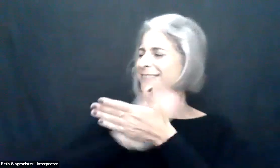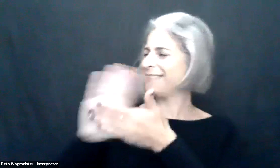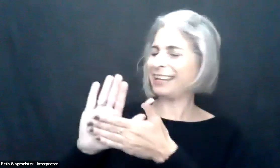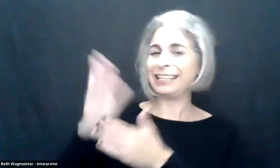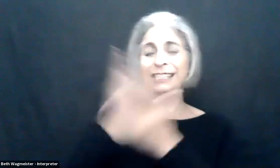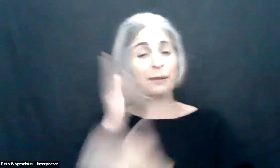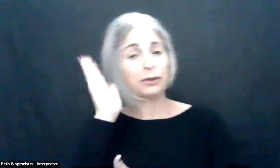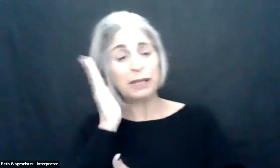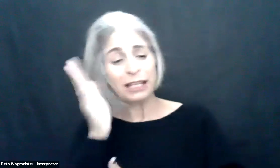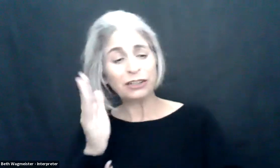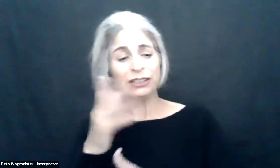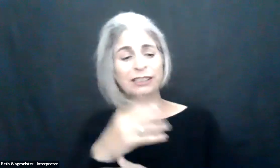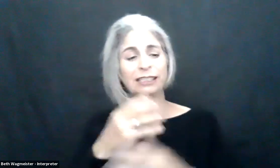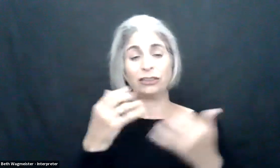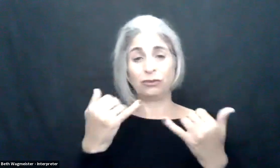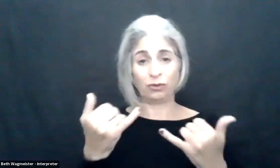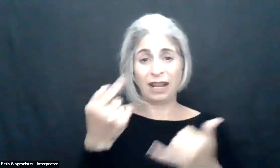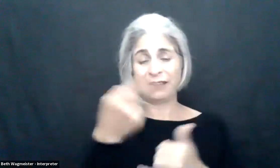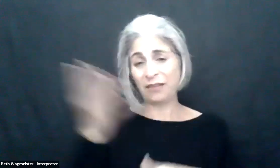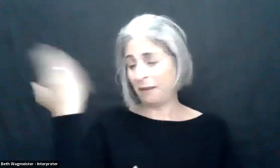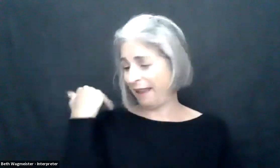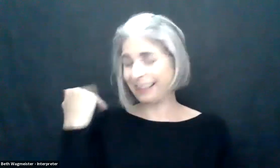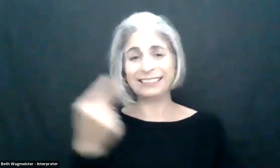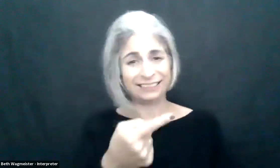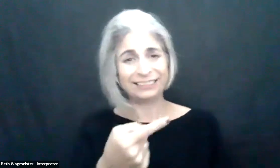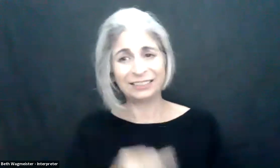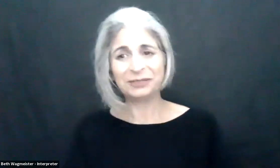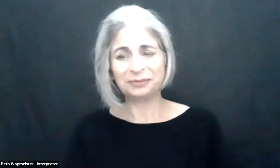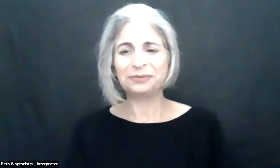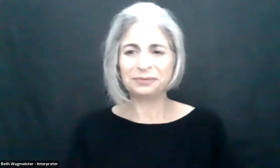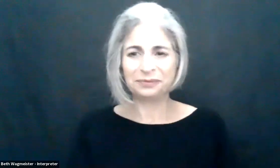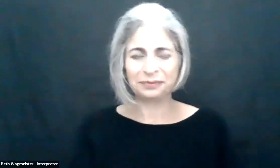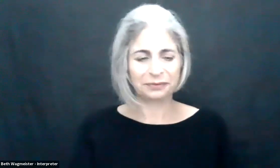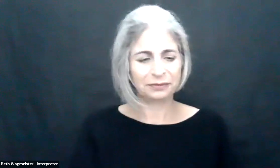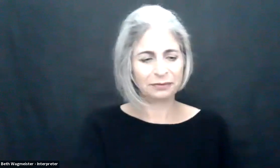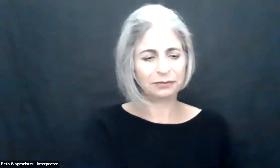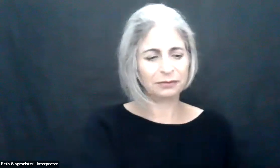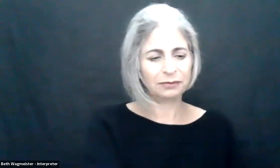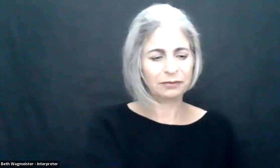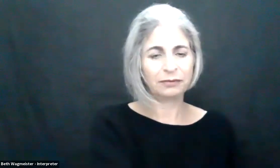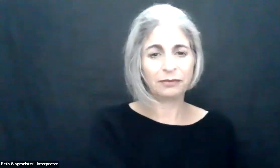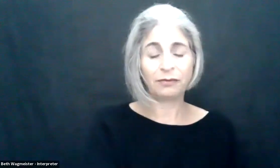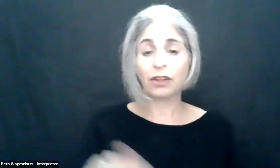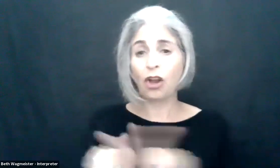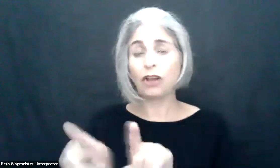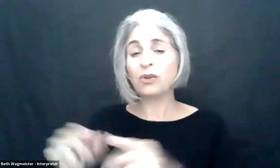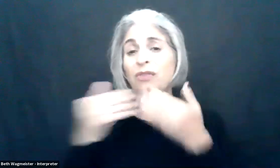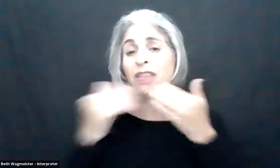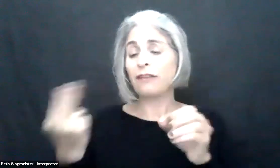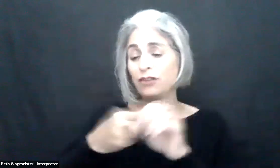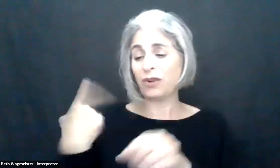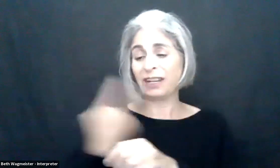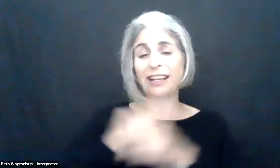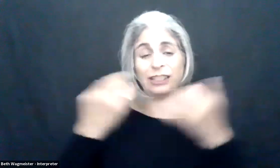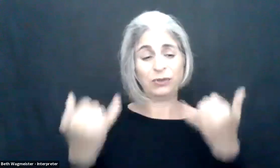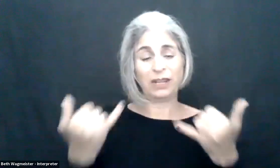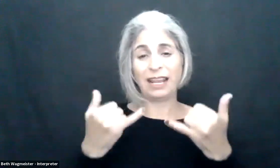of these photos.